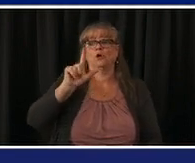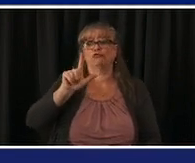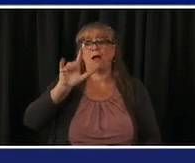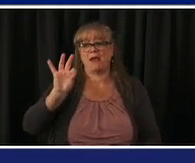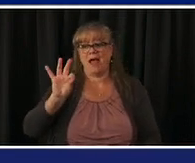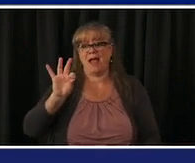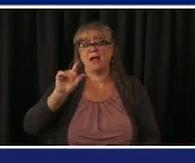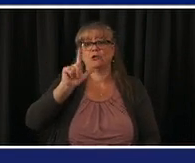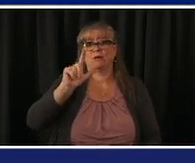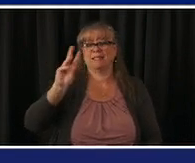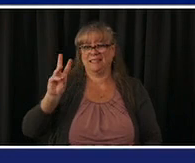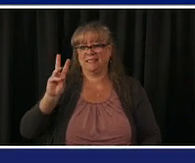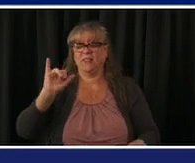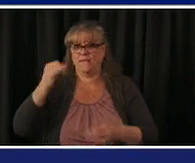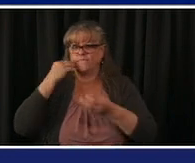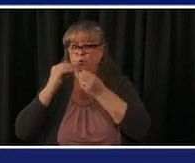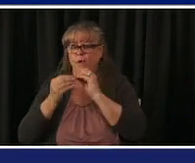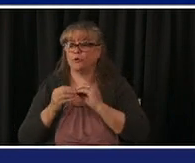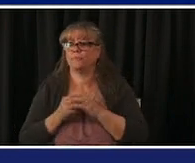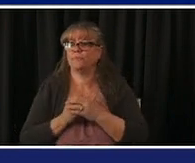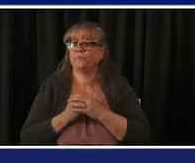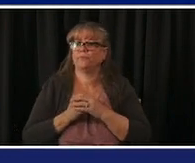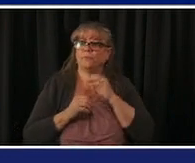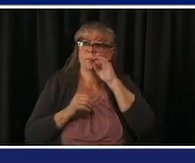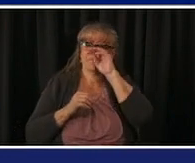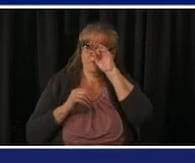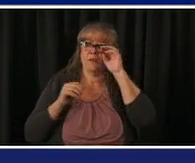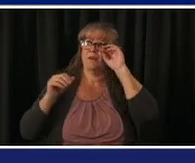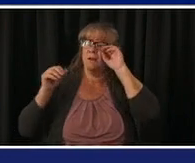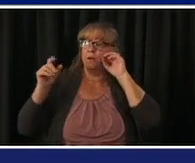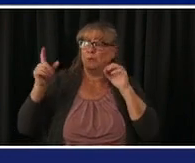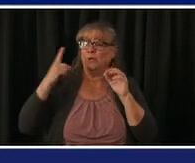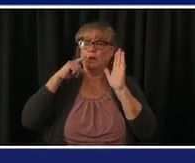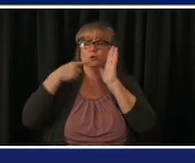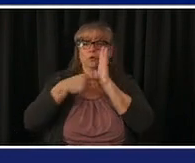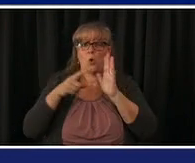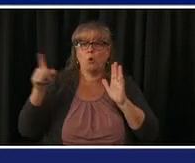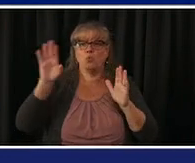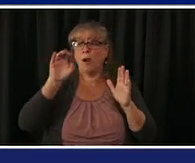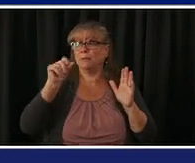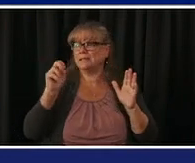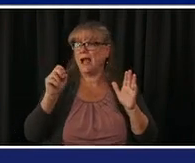their own scheduling interface um you can also check with local pharmacies as well